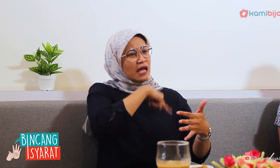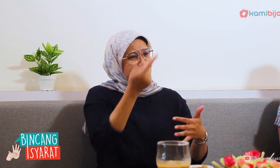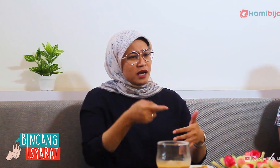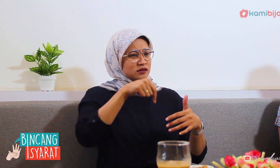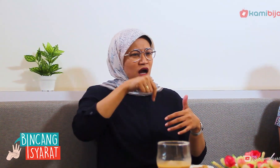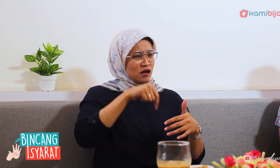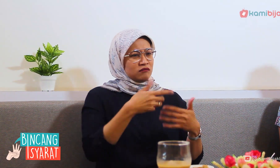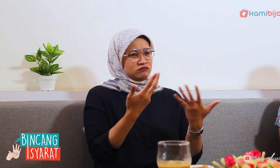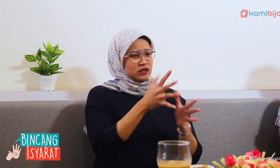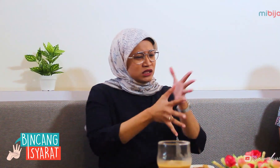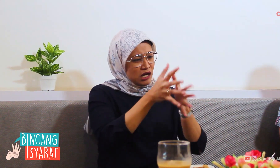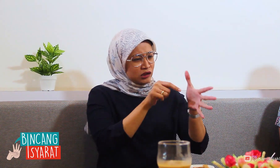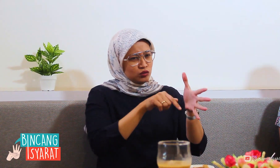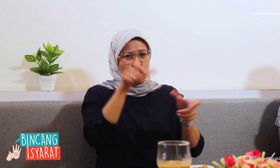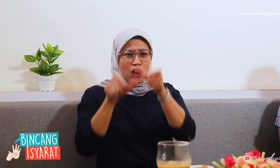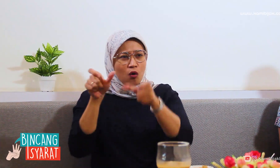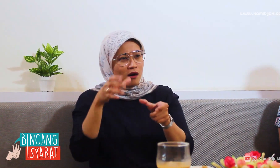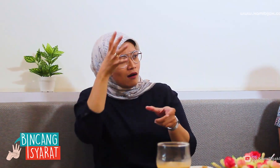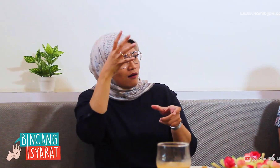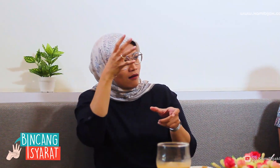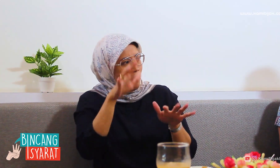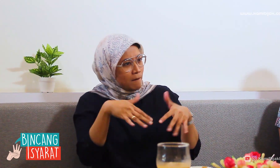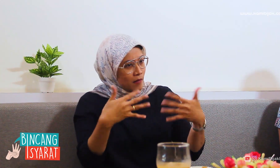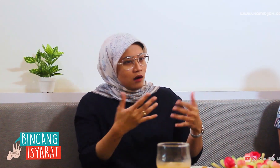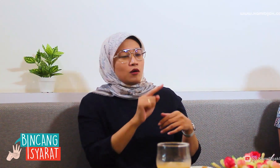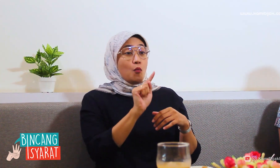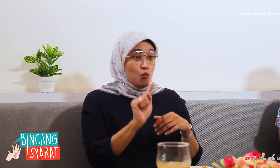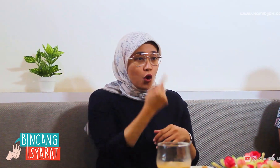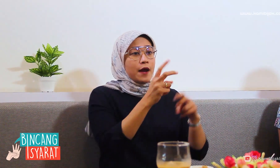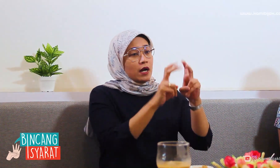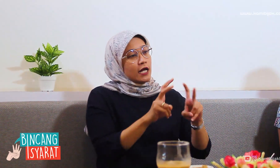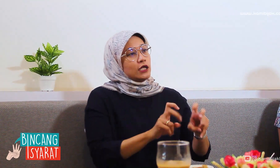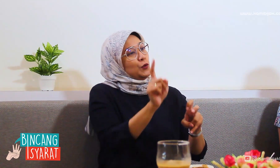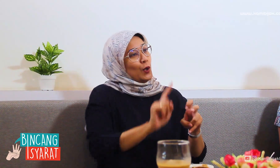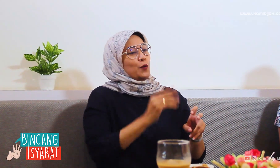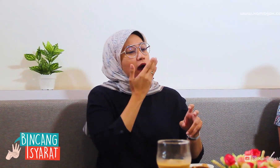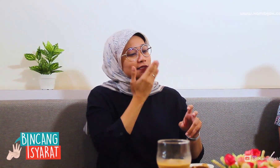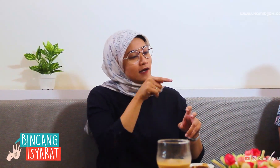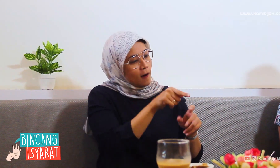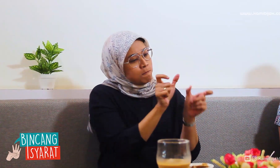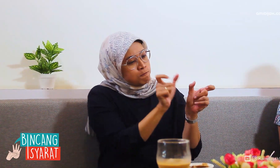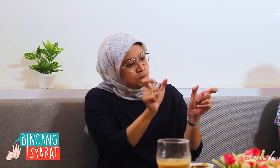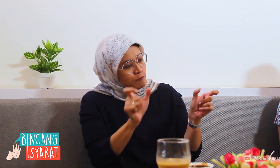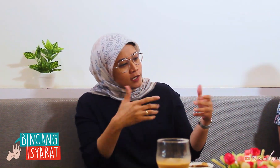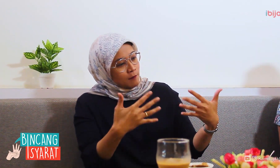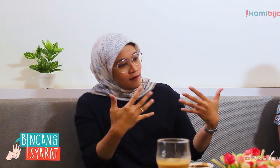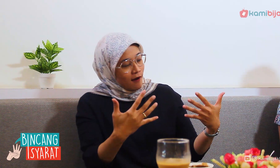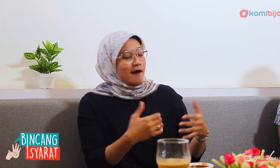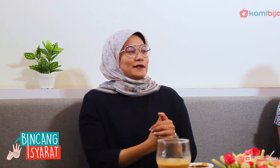Until now, people don't understand sign language, then the research starts first, the structure of the language.